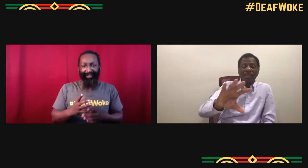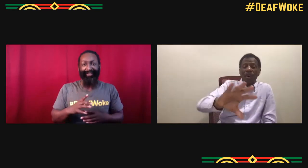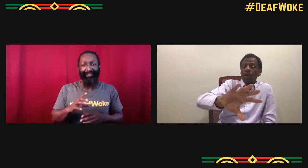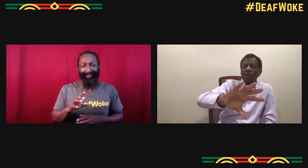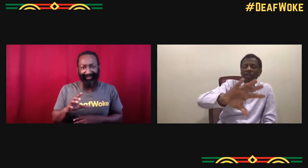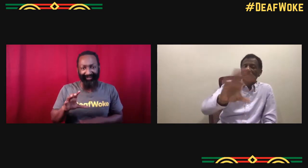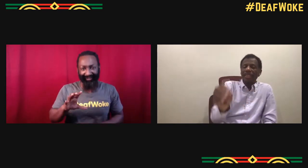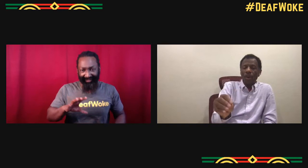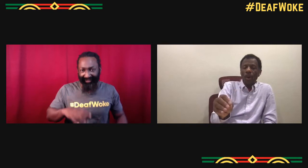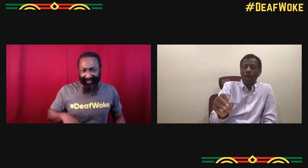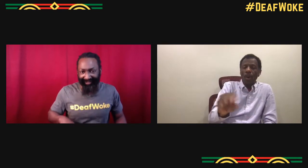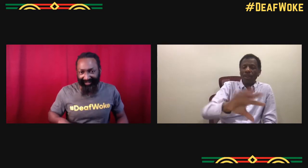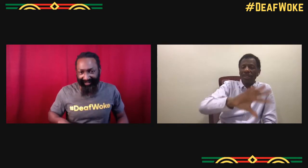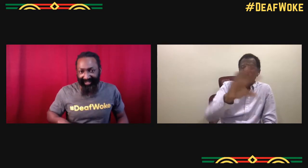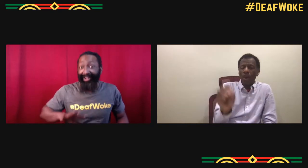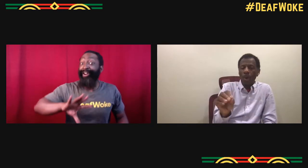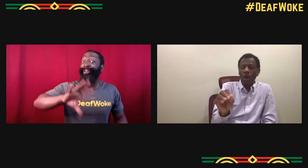First Time World Studios, do you have a sign?